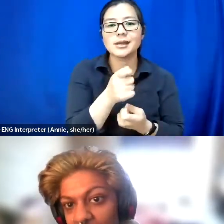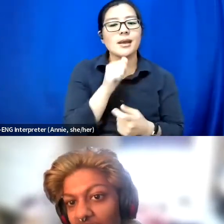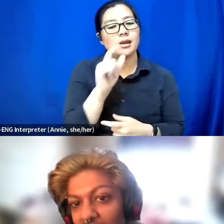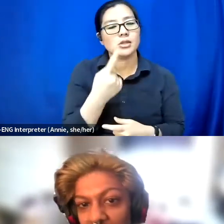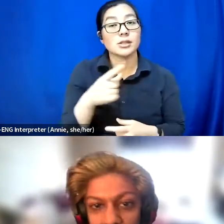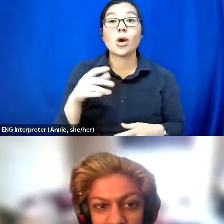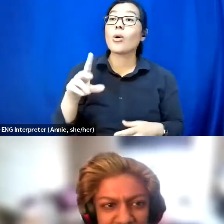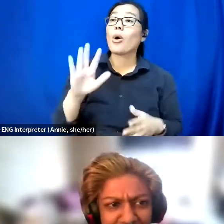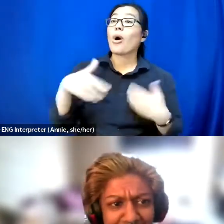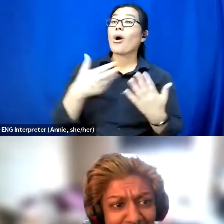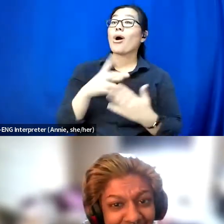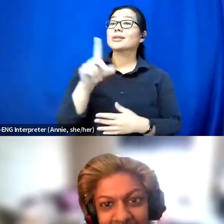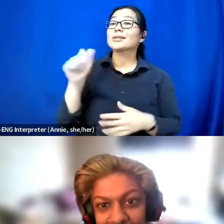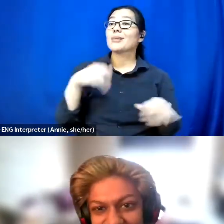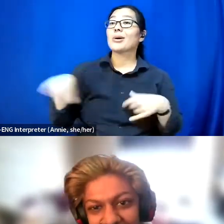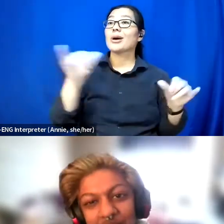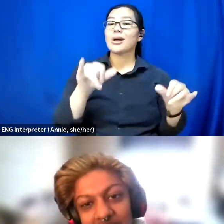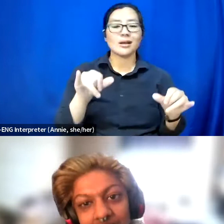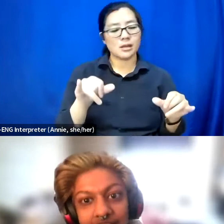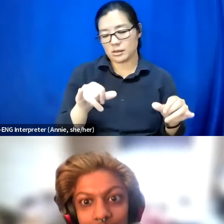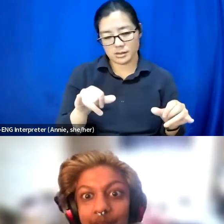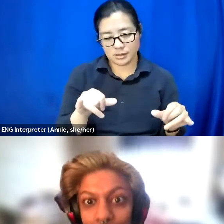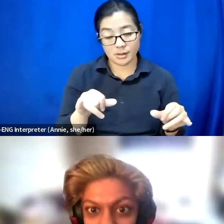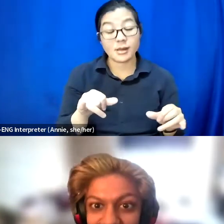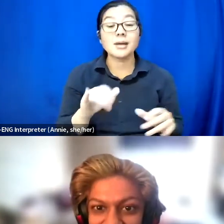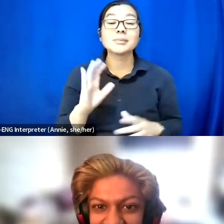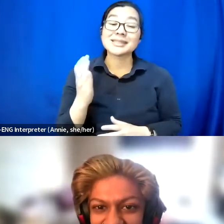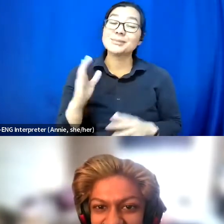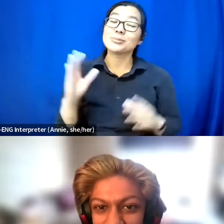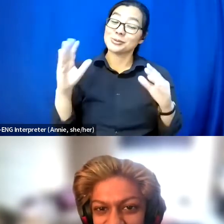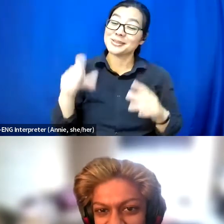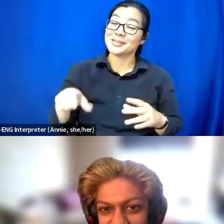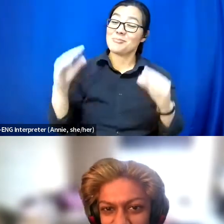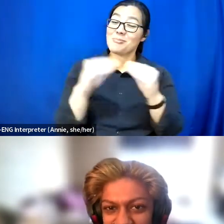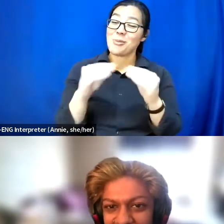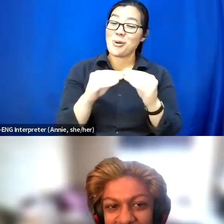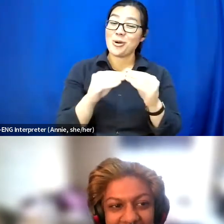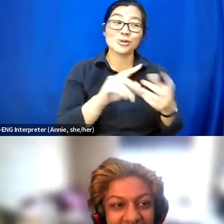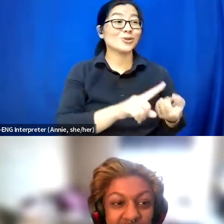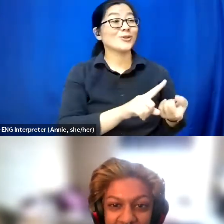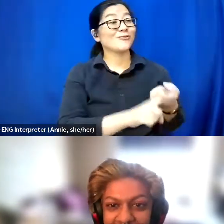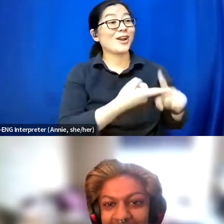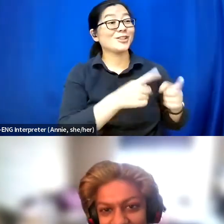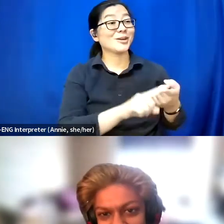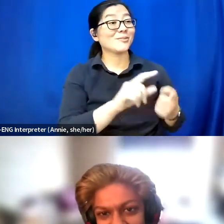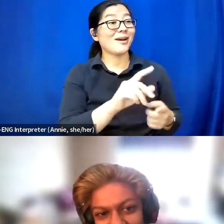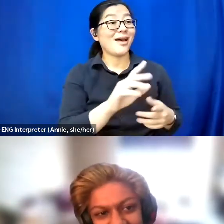Because turns out you need a little bit more to a friendship than just a shared identity,